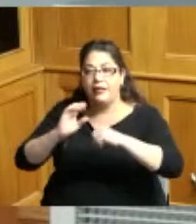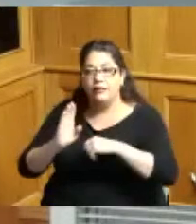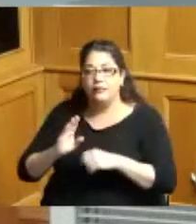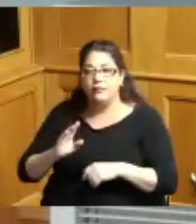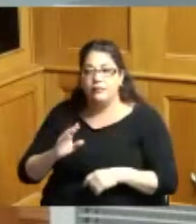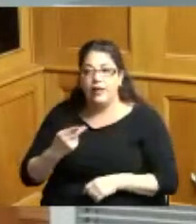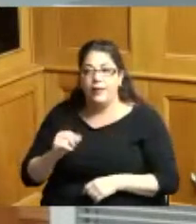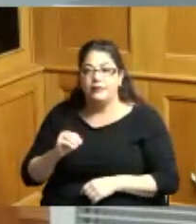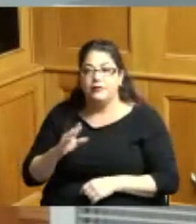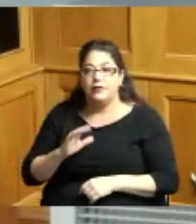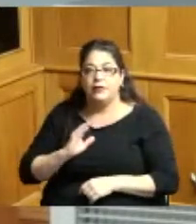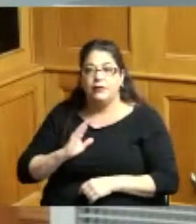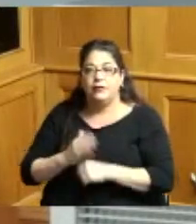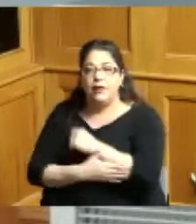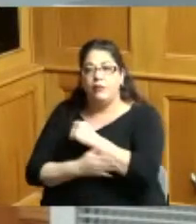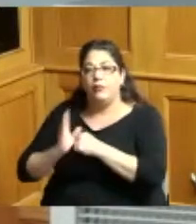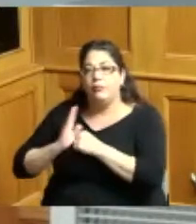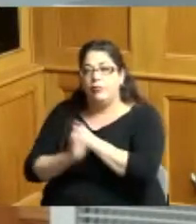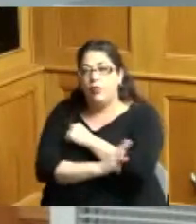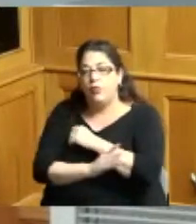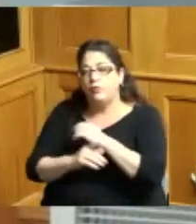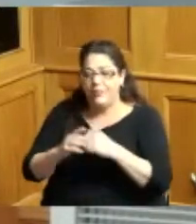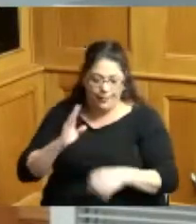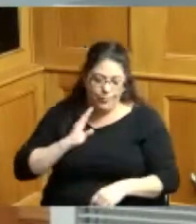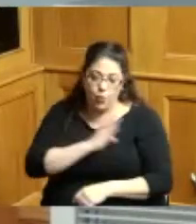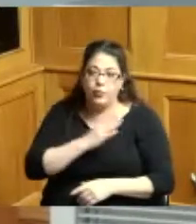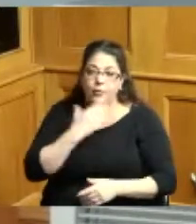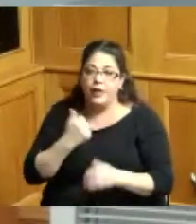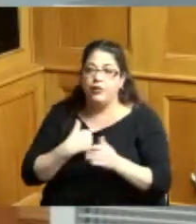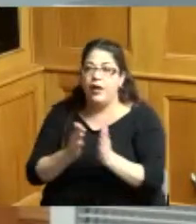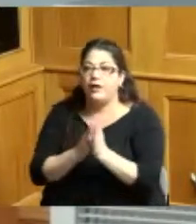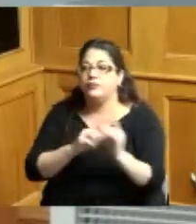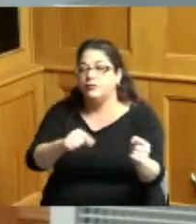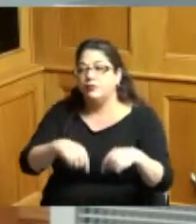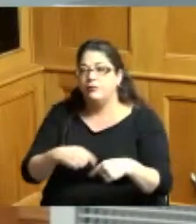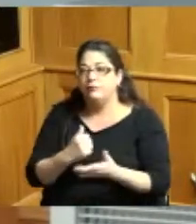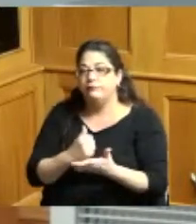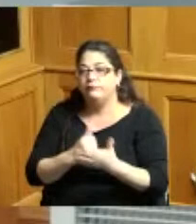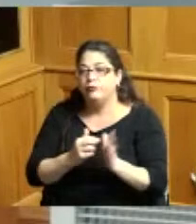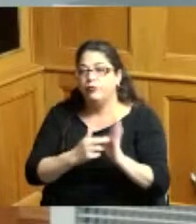we should have special counsel to do it and we're recommending that the Board authorize